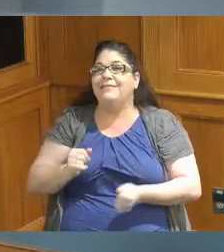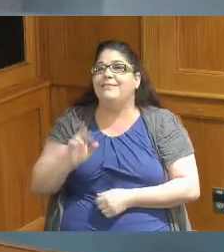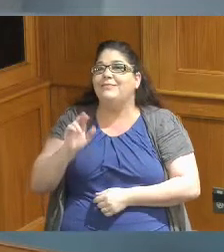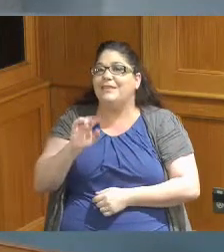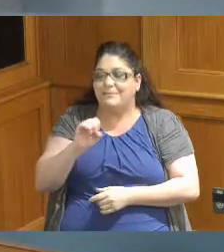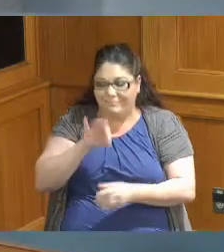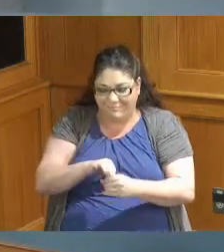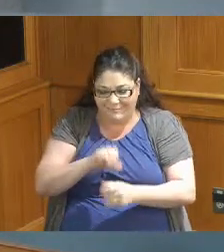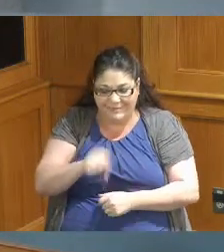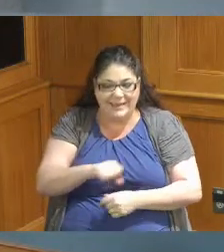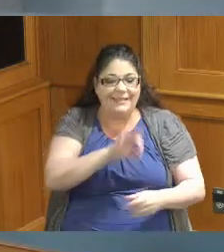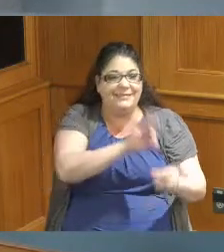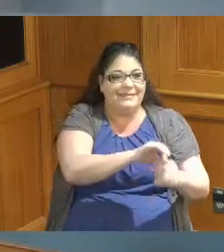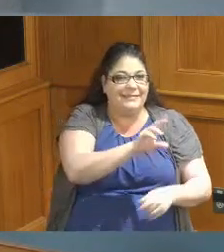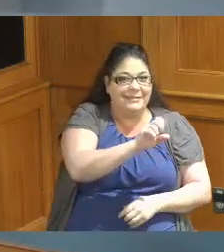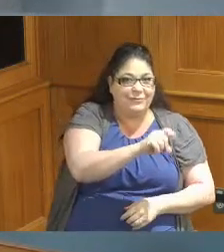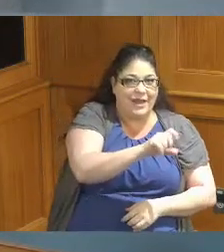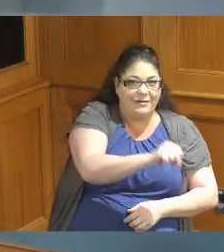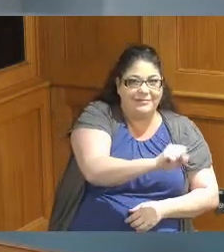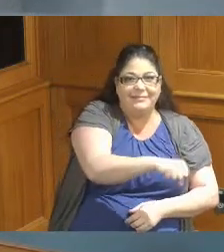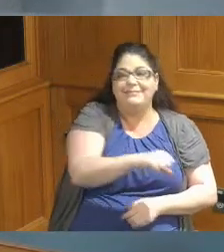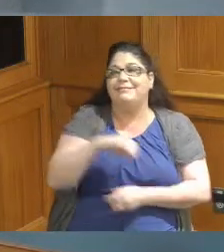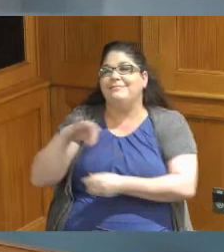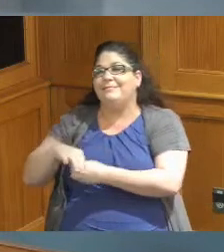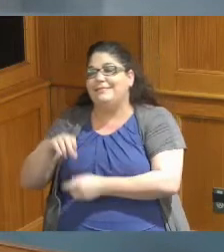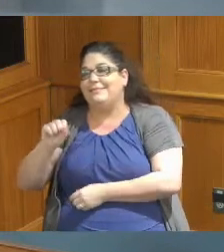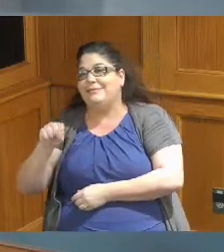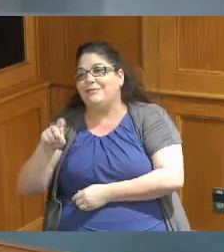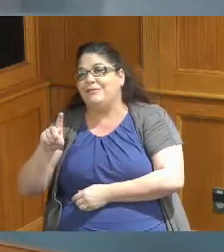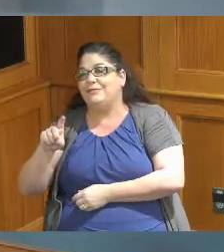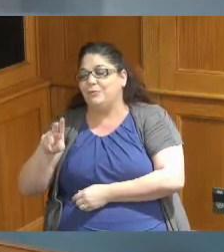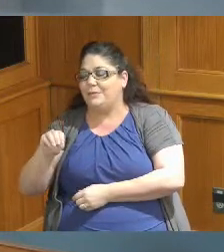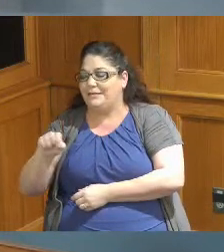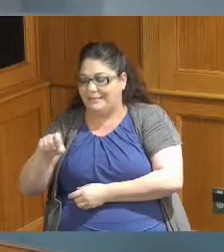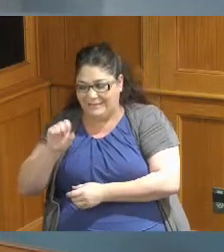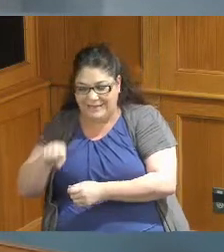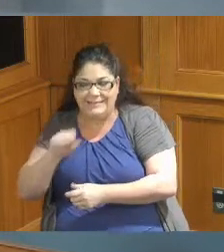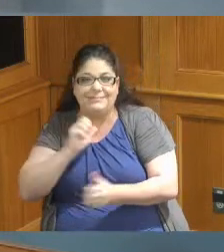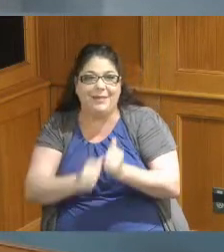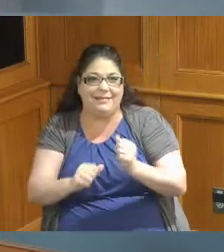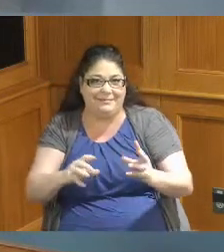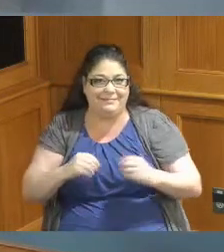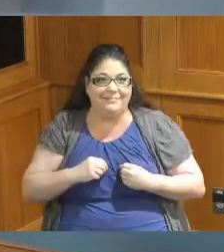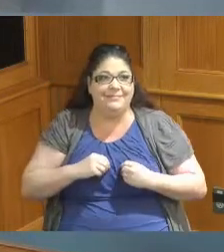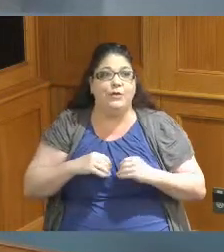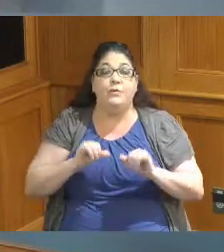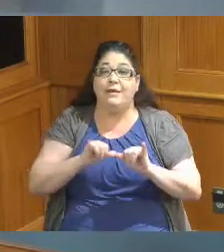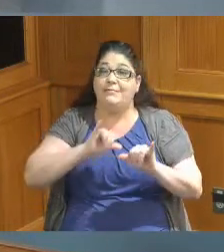house Commissioner summer or Jim yes thank you all so much you're welcome to stay we have the